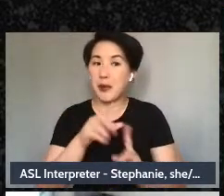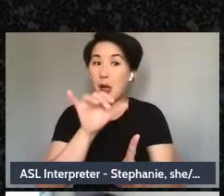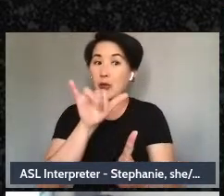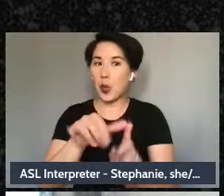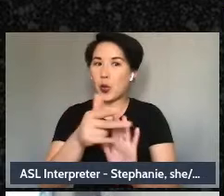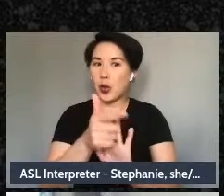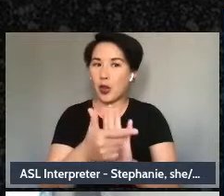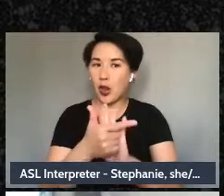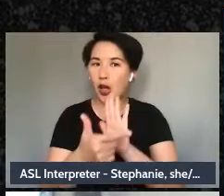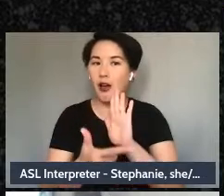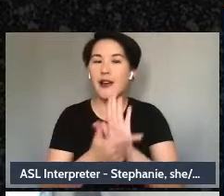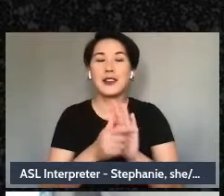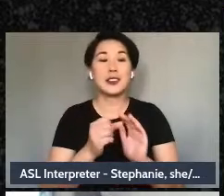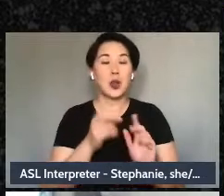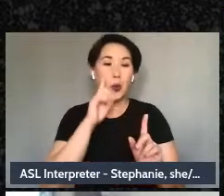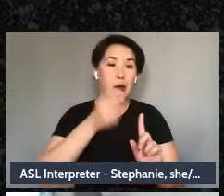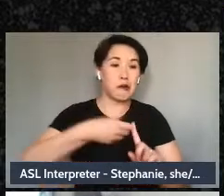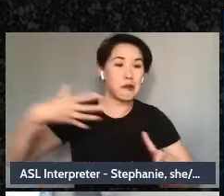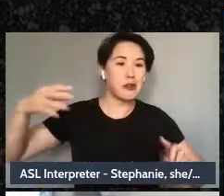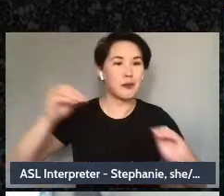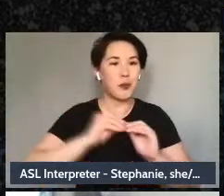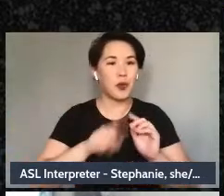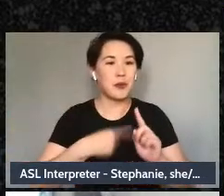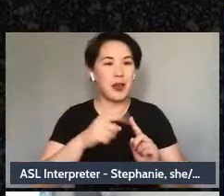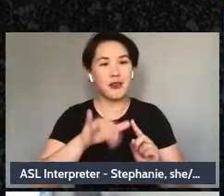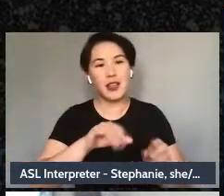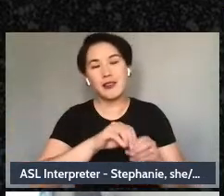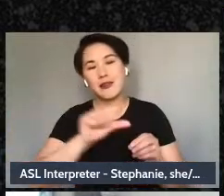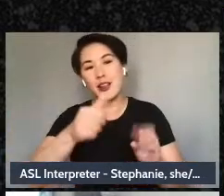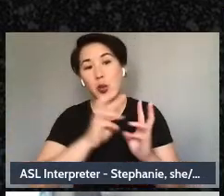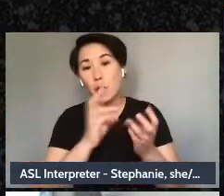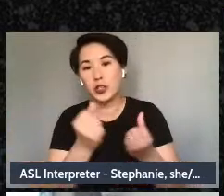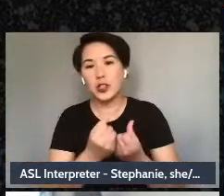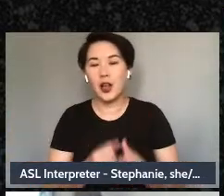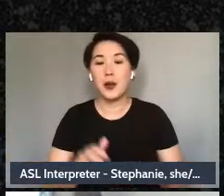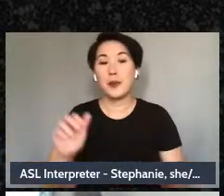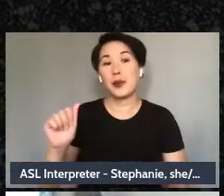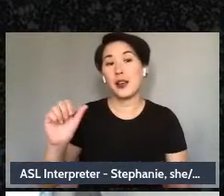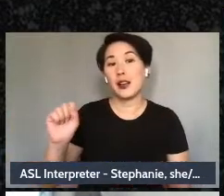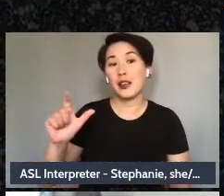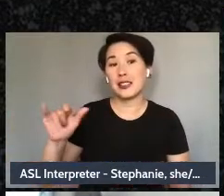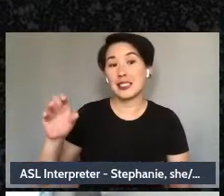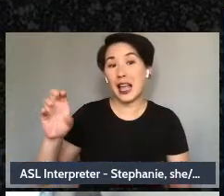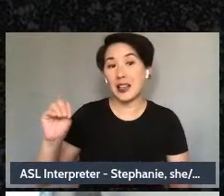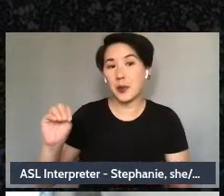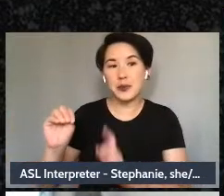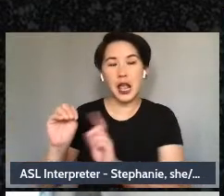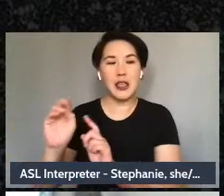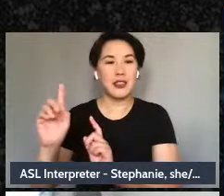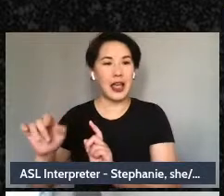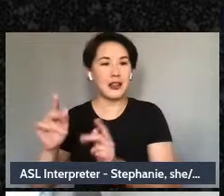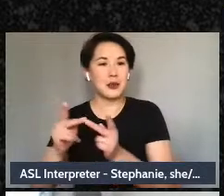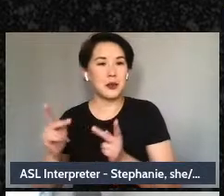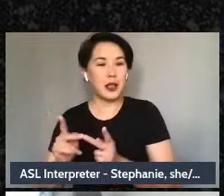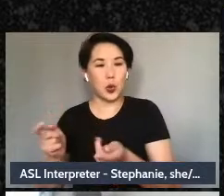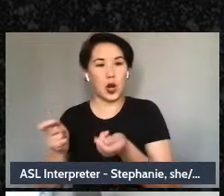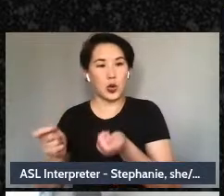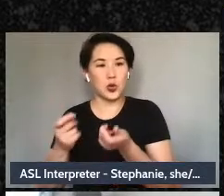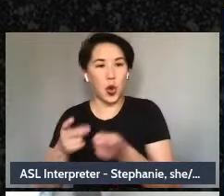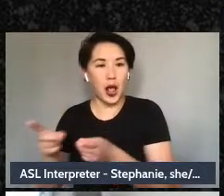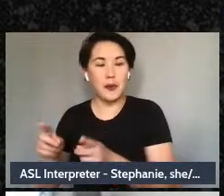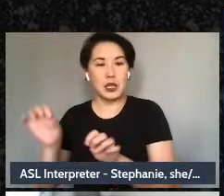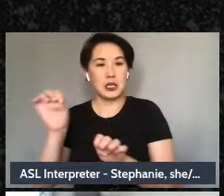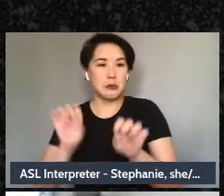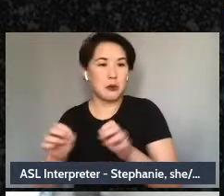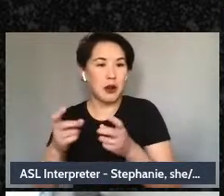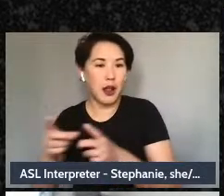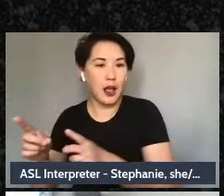began and the inception of asylums as sites of control hiding and experimentation white supremacy